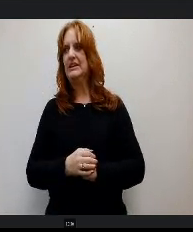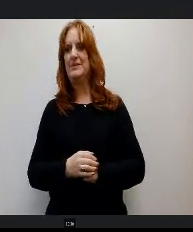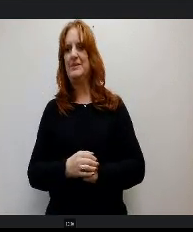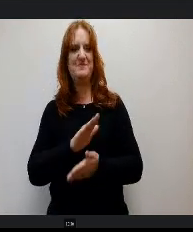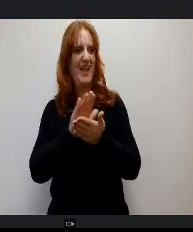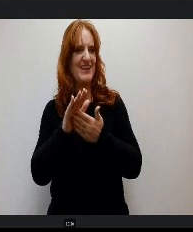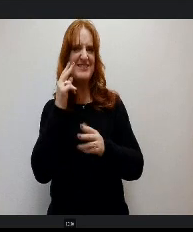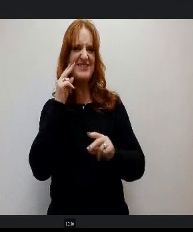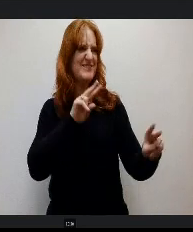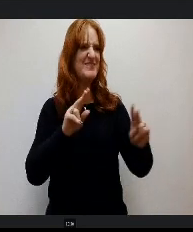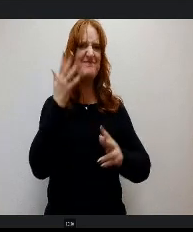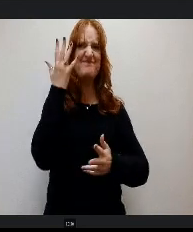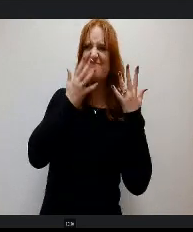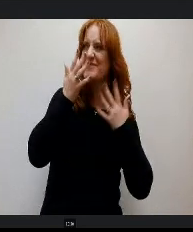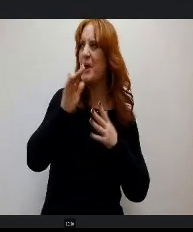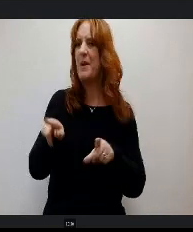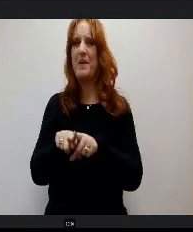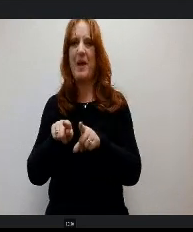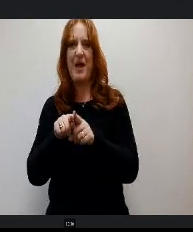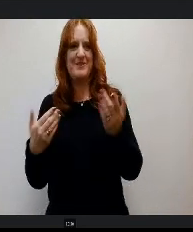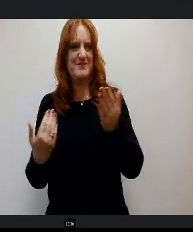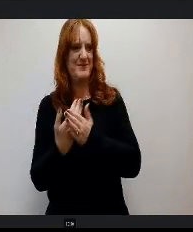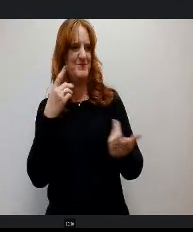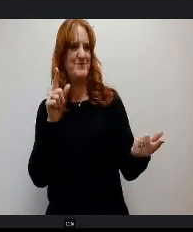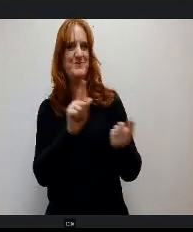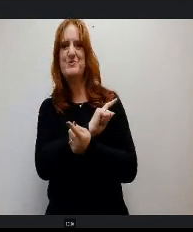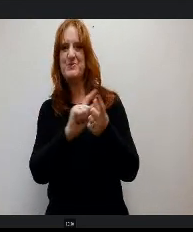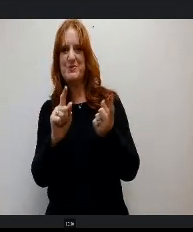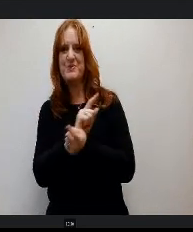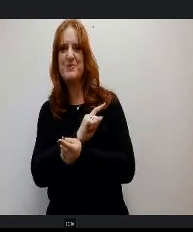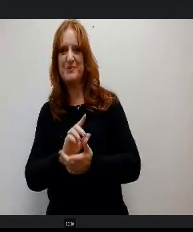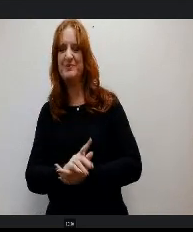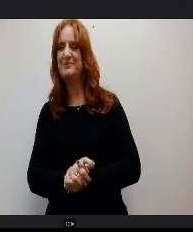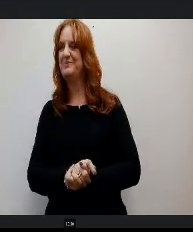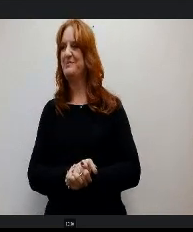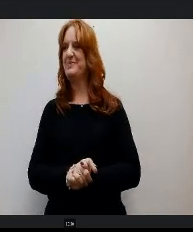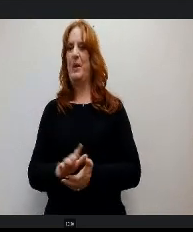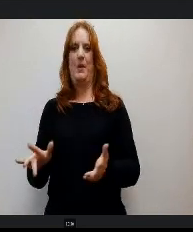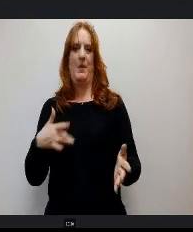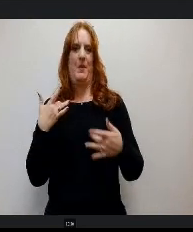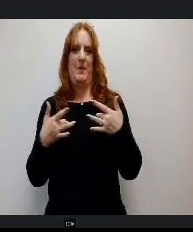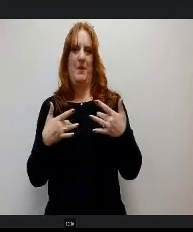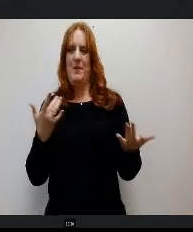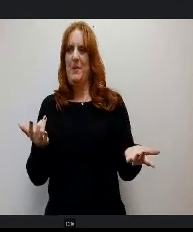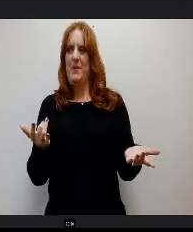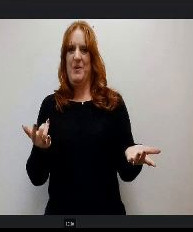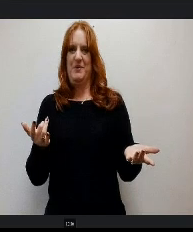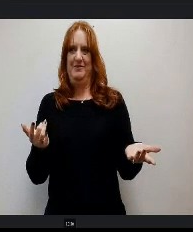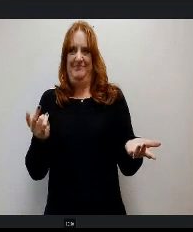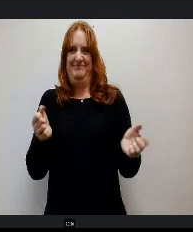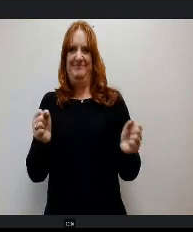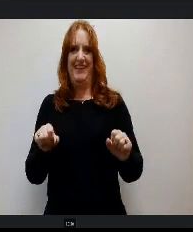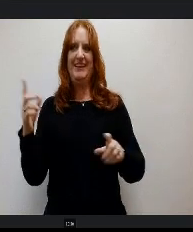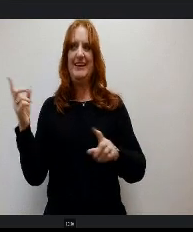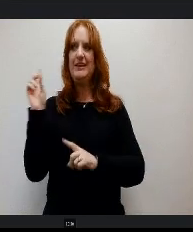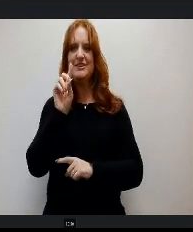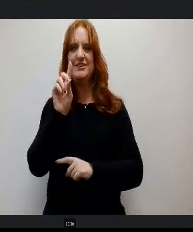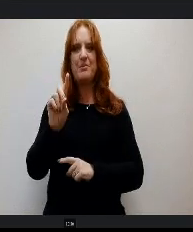faces and it's nice to meet the new faces up here. This is always the joy of mine to come and just share the success